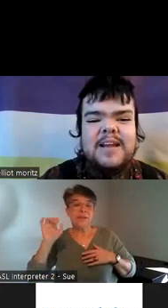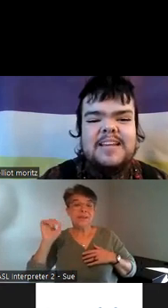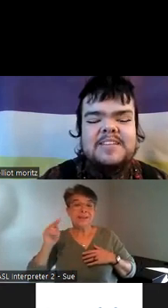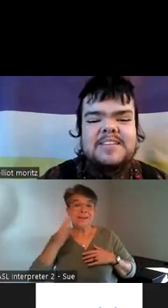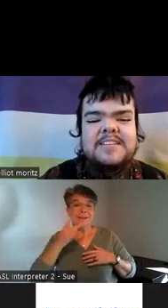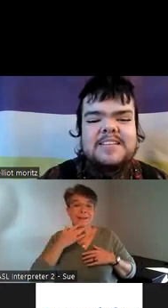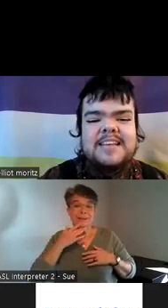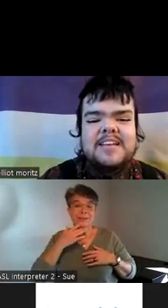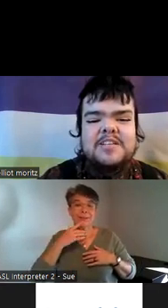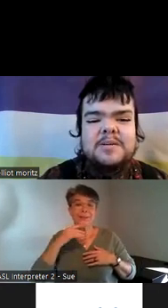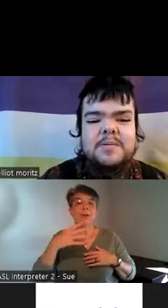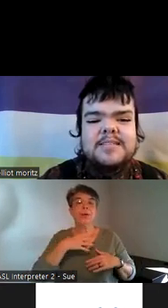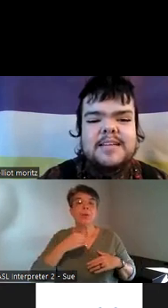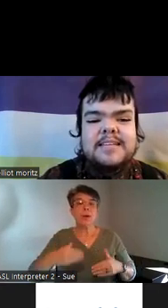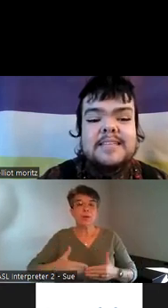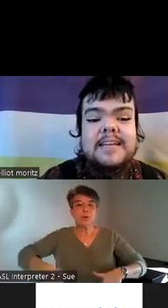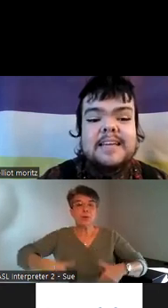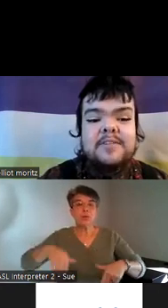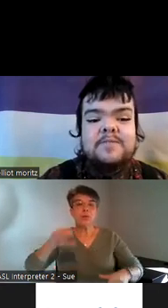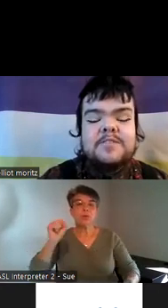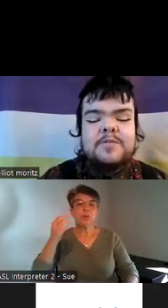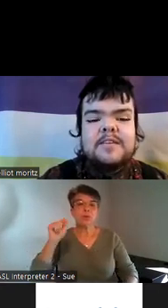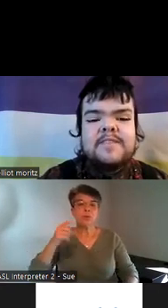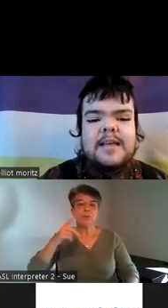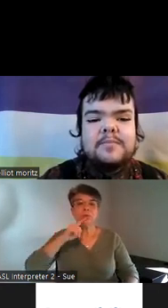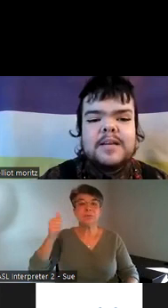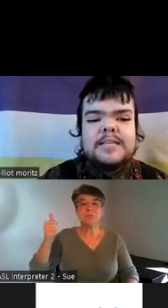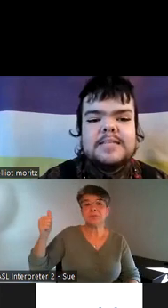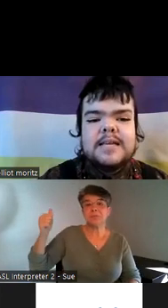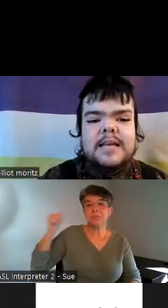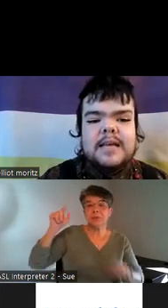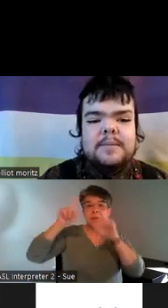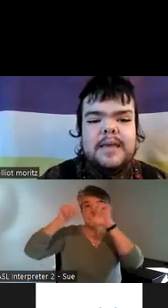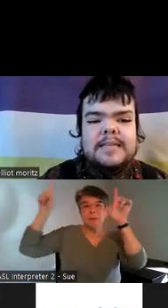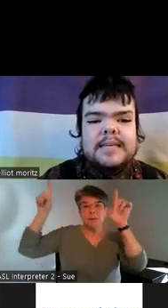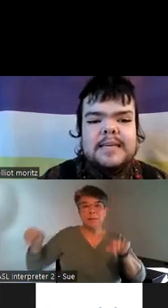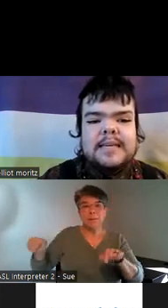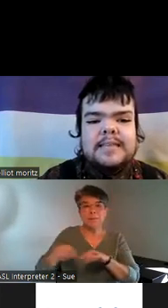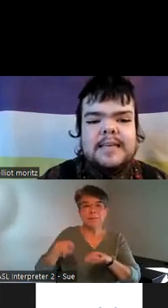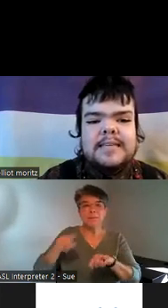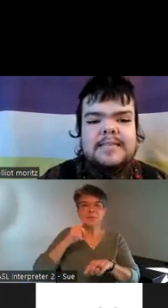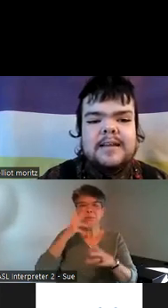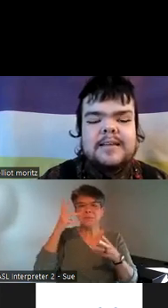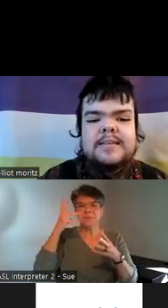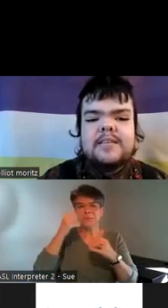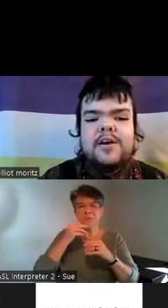white shorts and he's standing in front of this really vibrant painting that he's done he does a